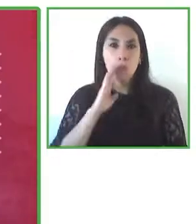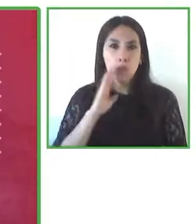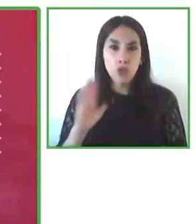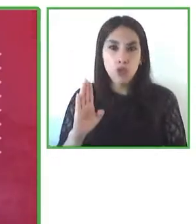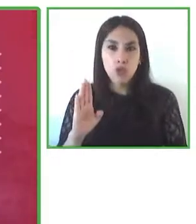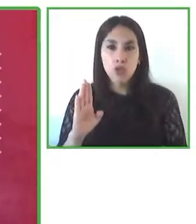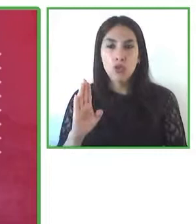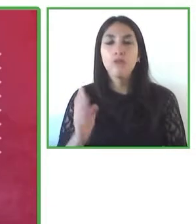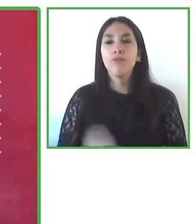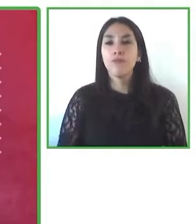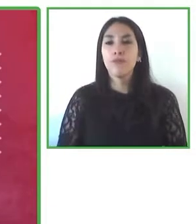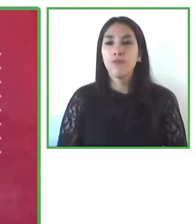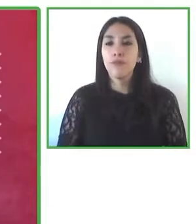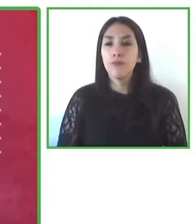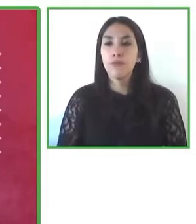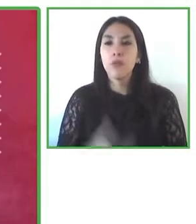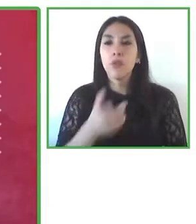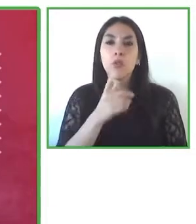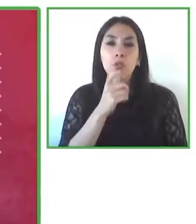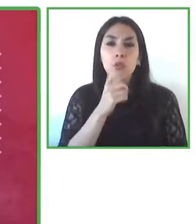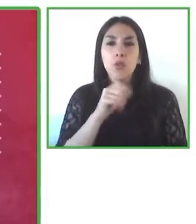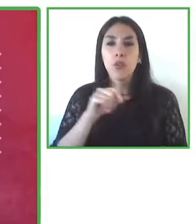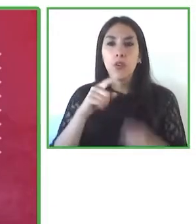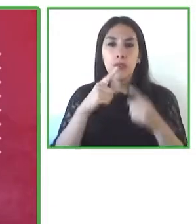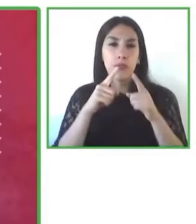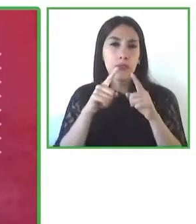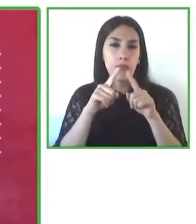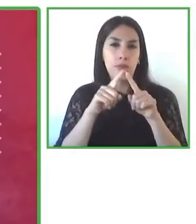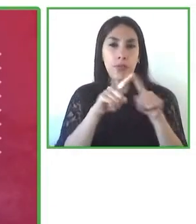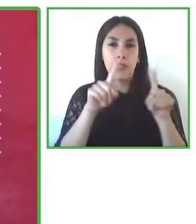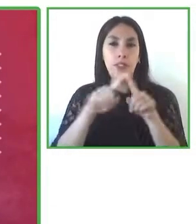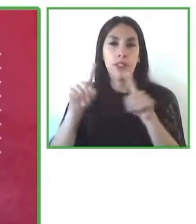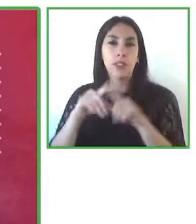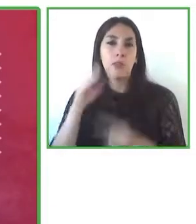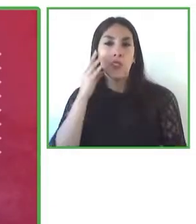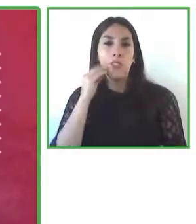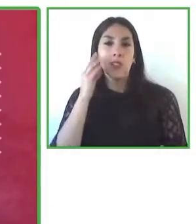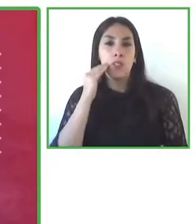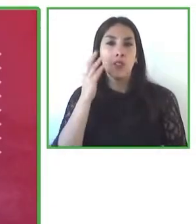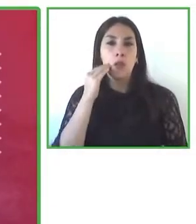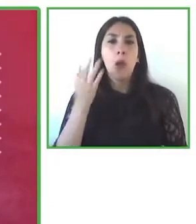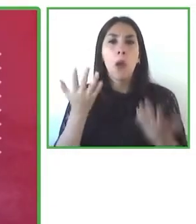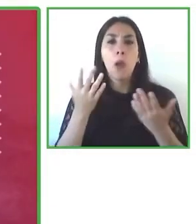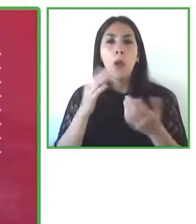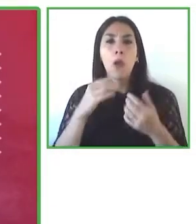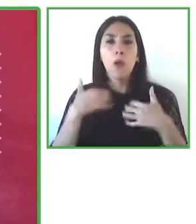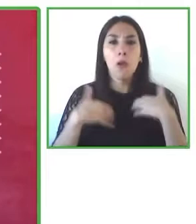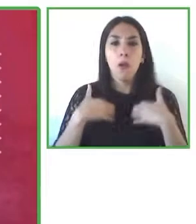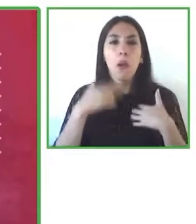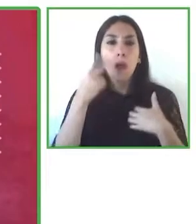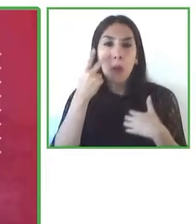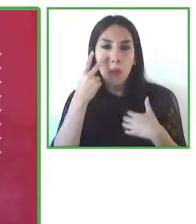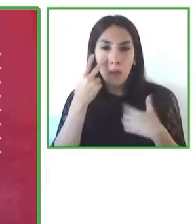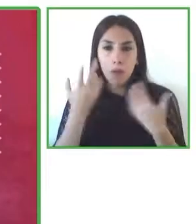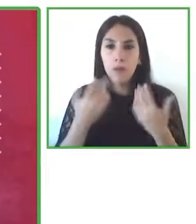our different experiences to be able to see how digital technology can be used as a tool